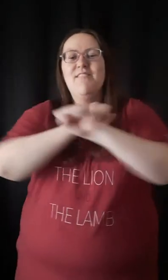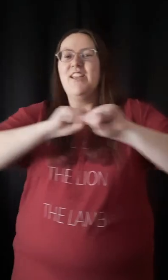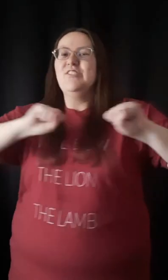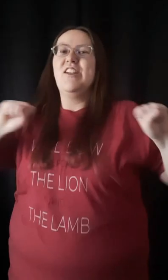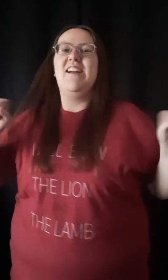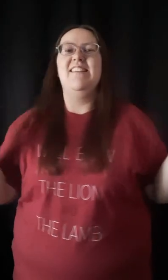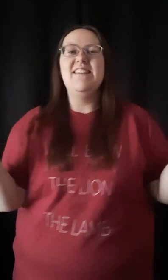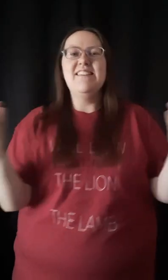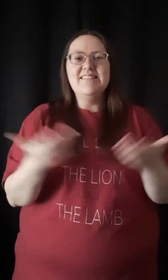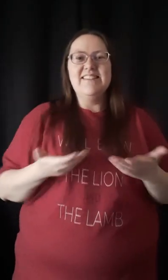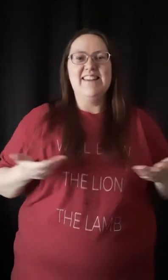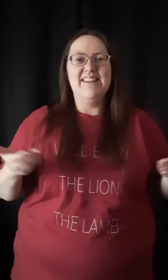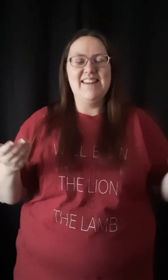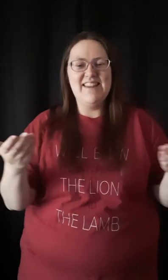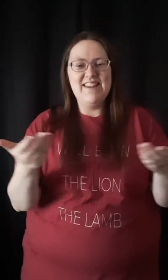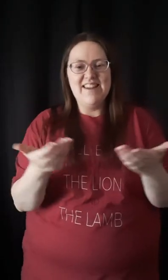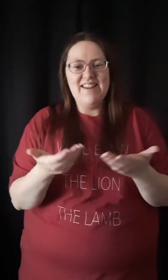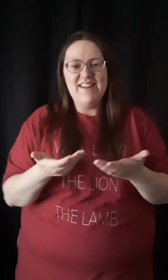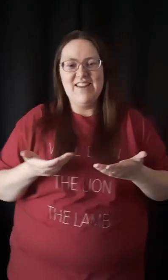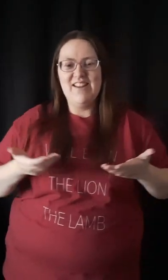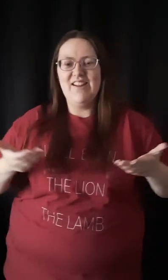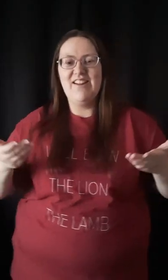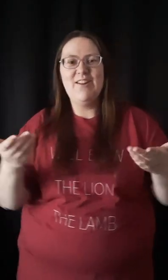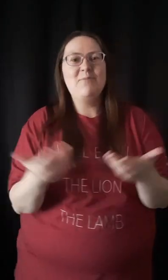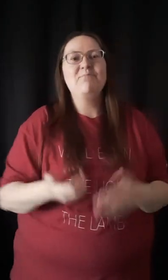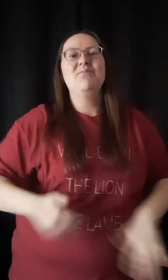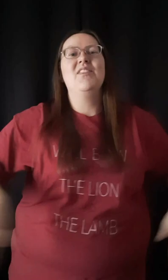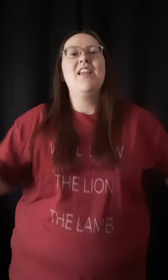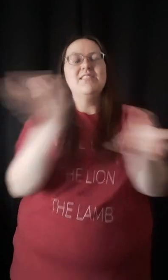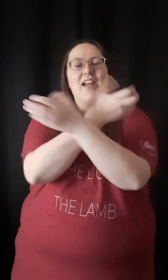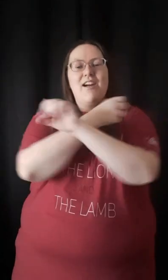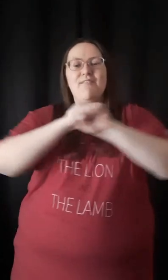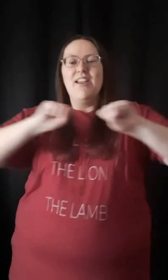Salvation is here